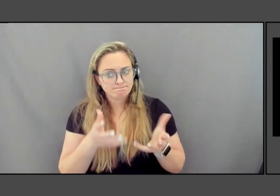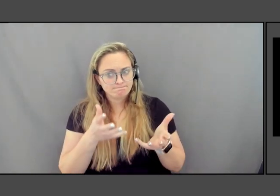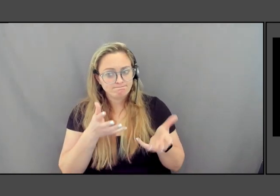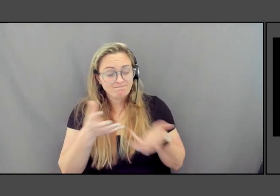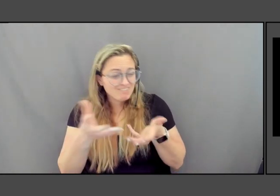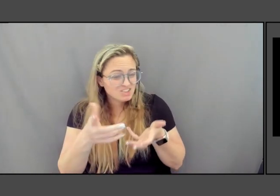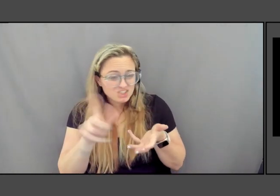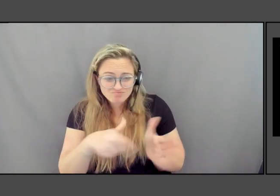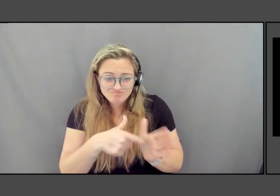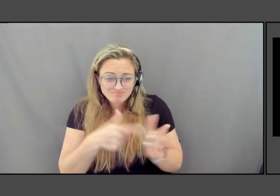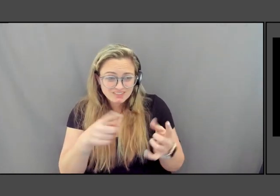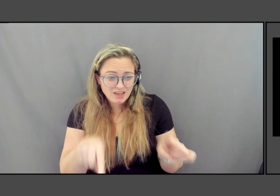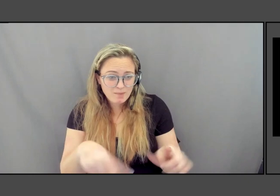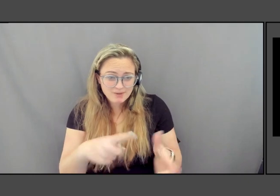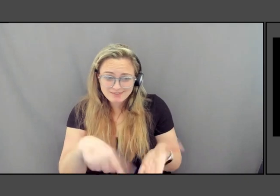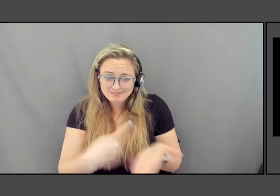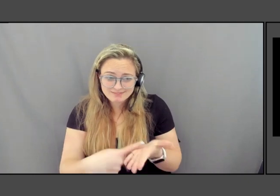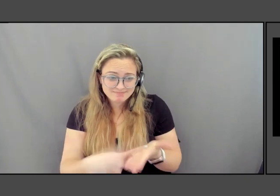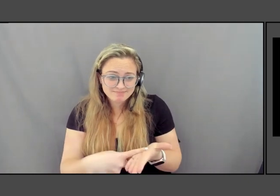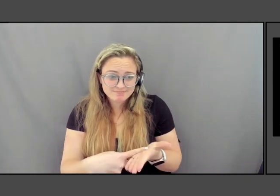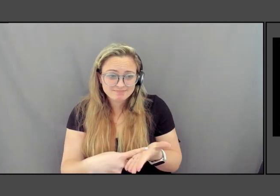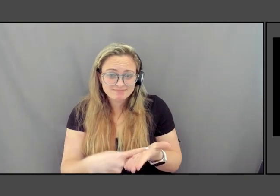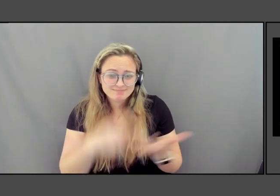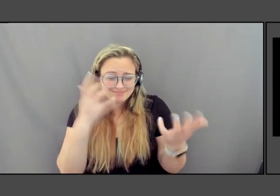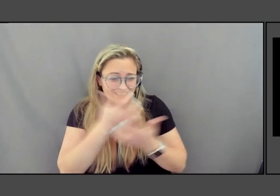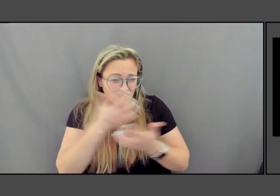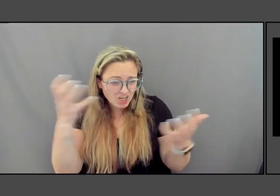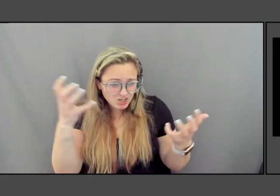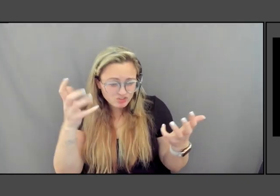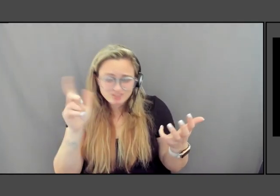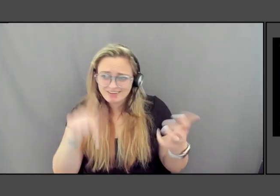in a way up the outrage has to happen maybe you know